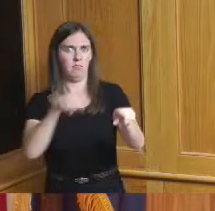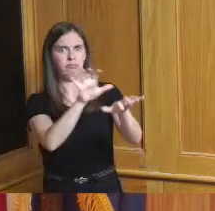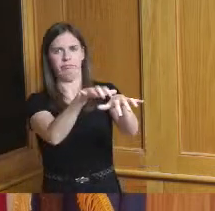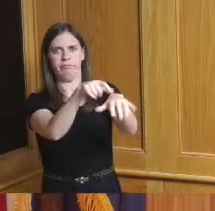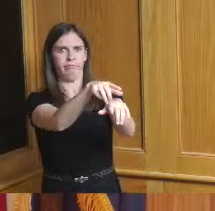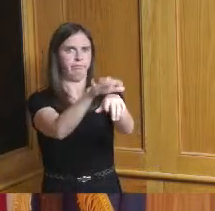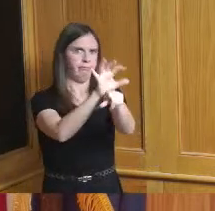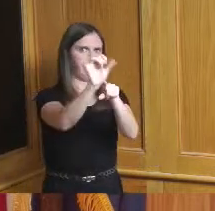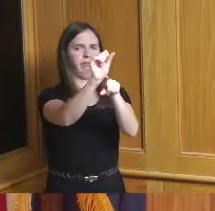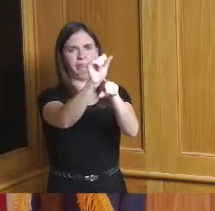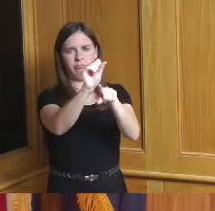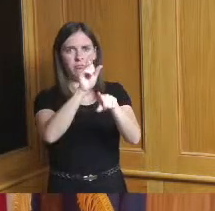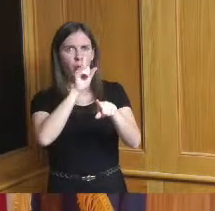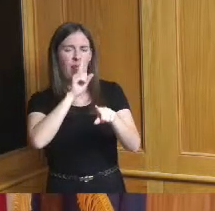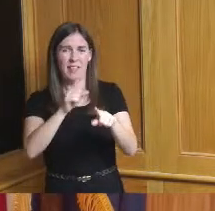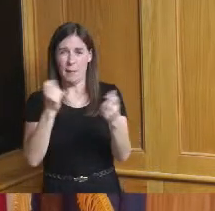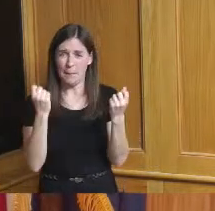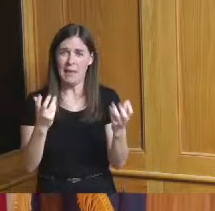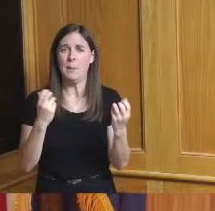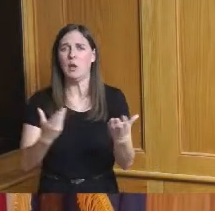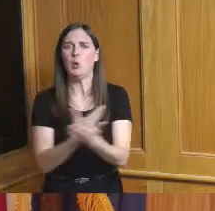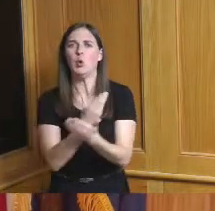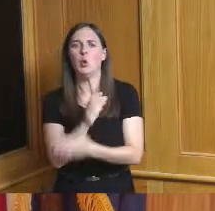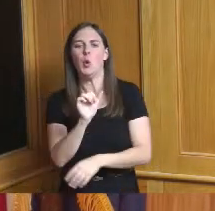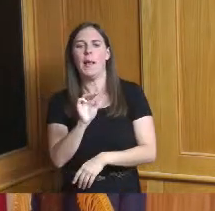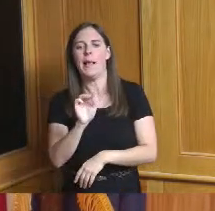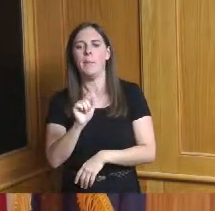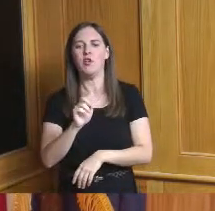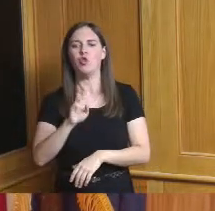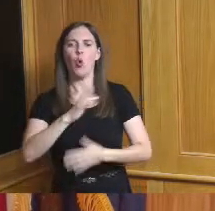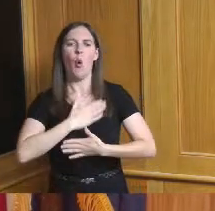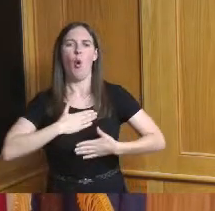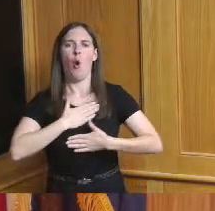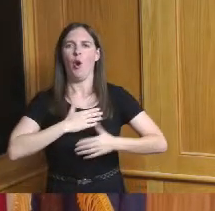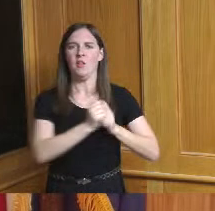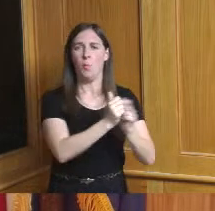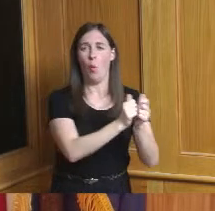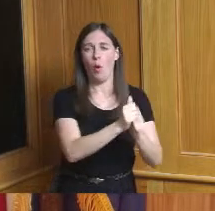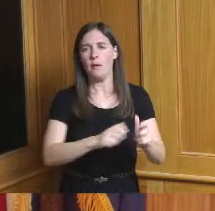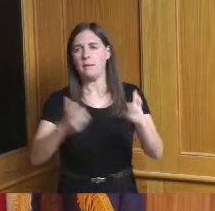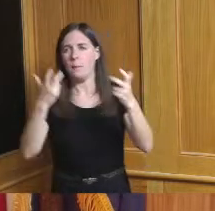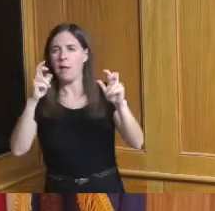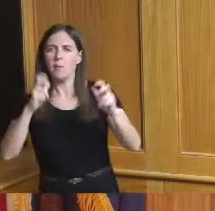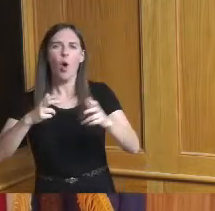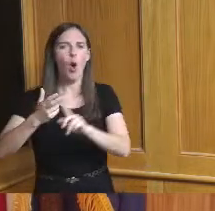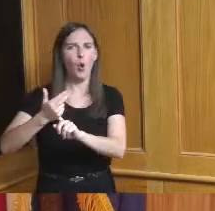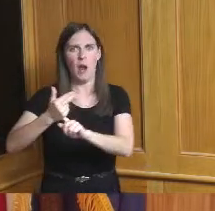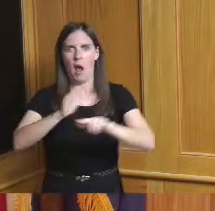all kinds of amateur sports and basketball and also hotels and I said wow this needs to be in